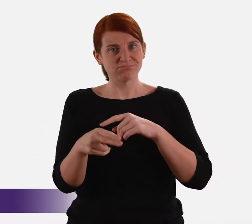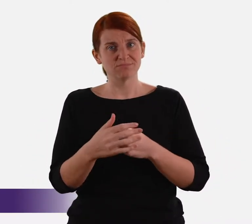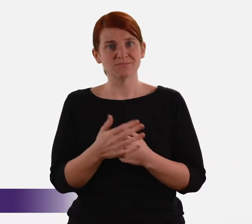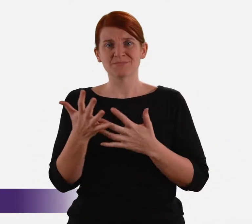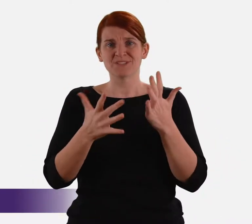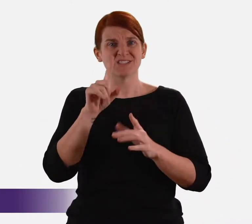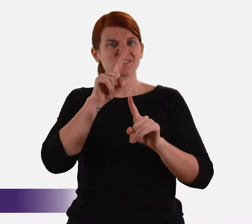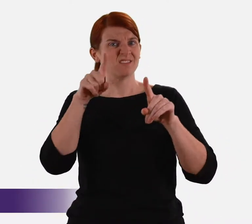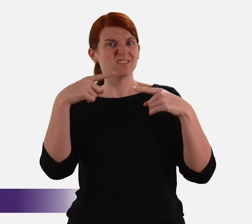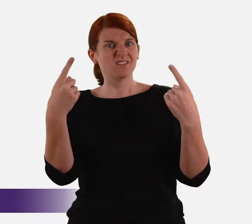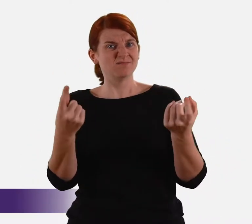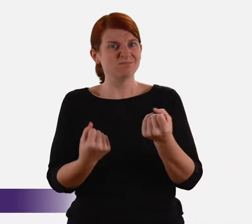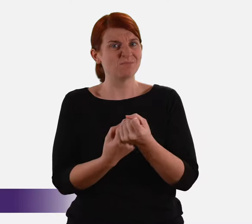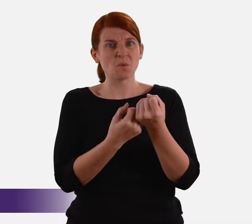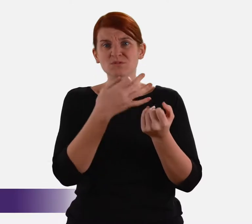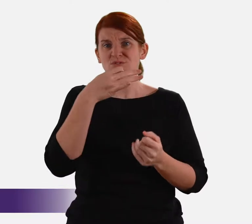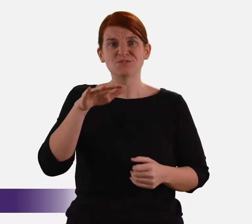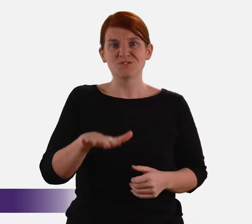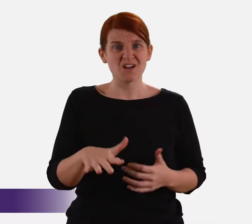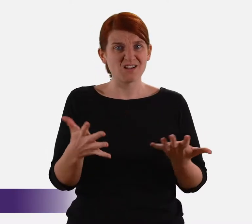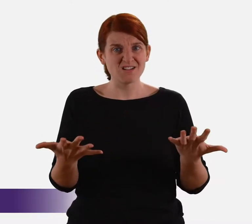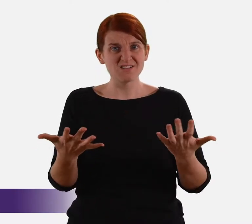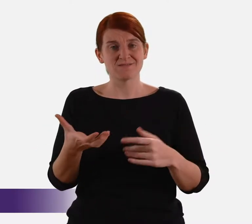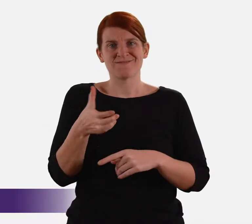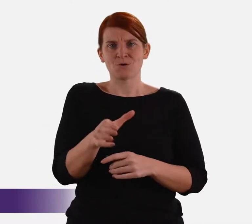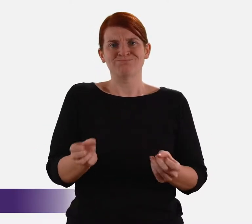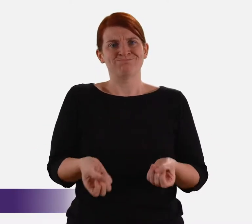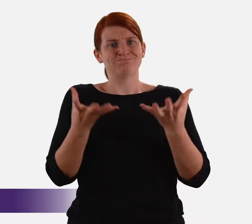out of wedlock were denied social welfare payments